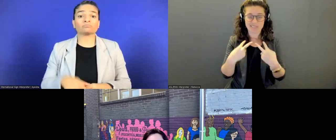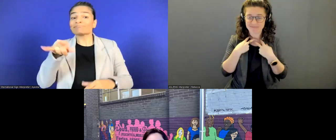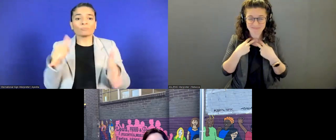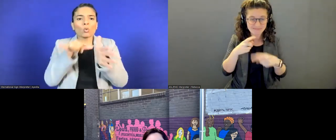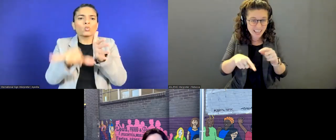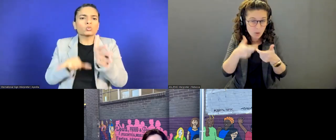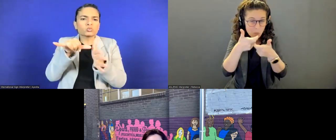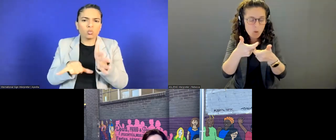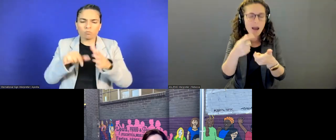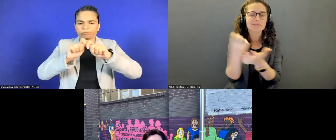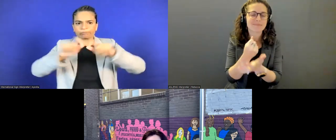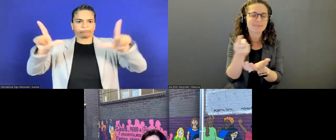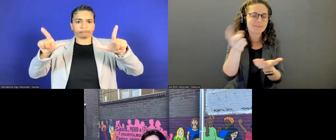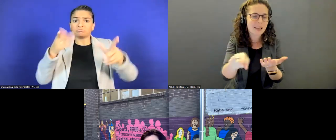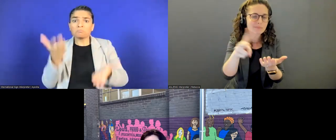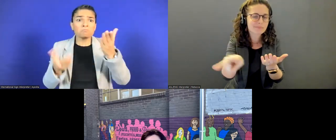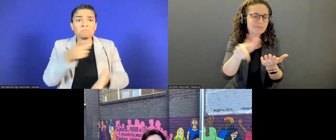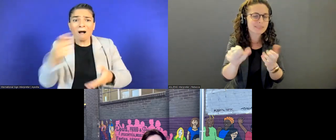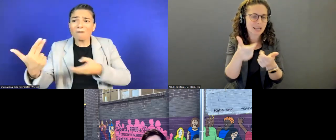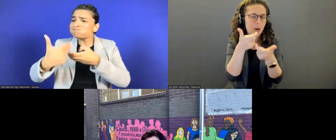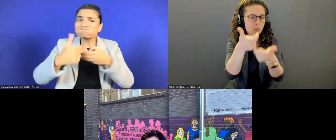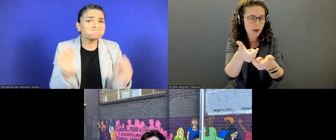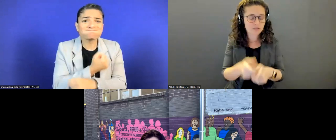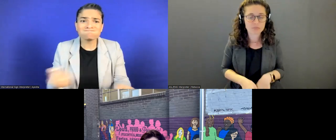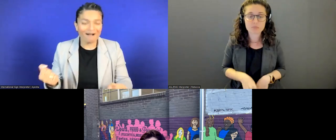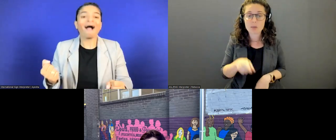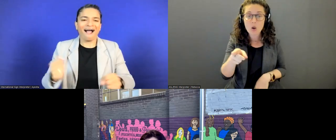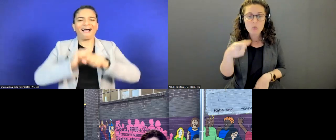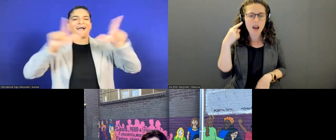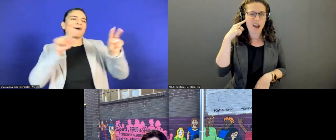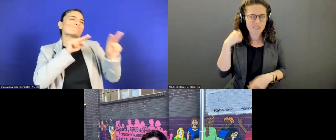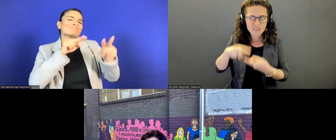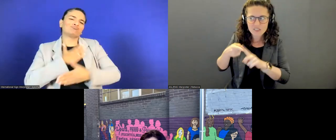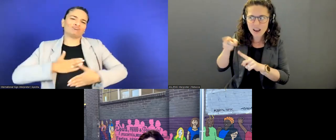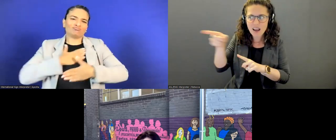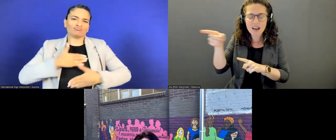and you're all definitely welcome to share it with friends and colleagues, as you wish!